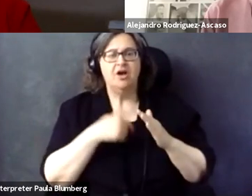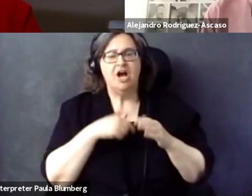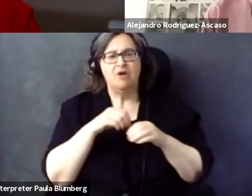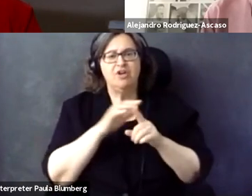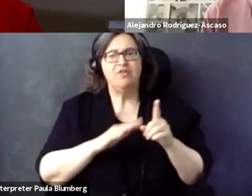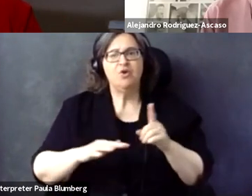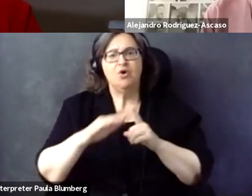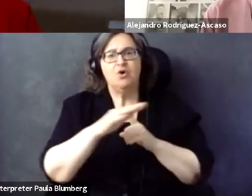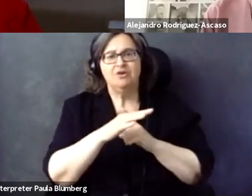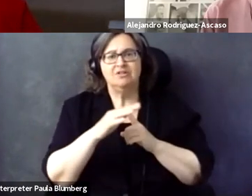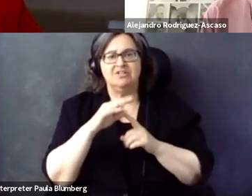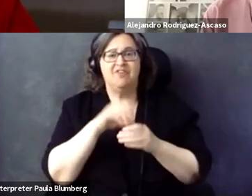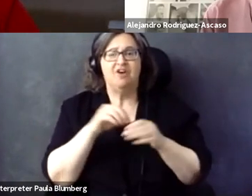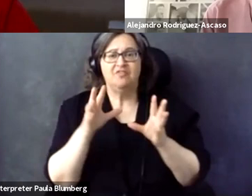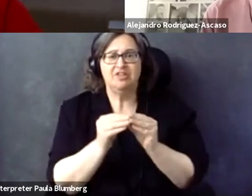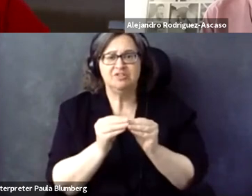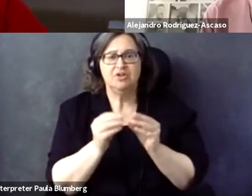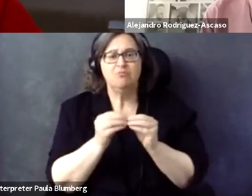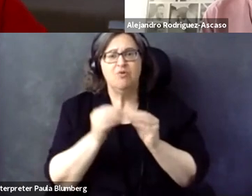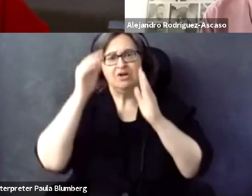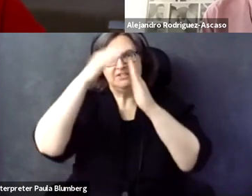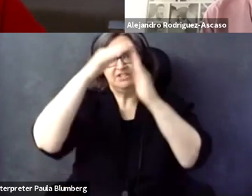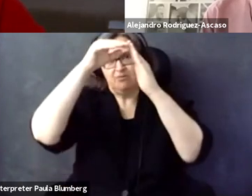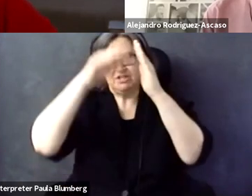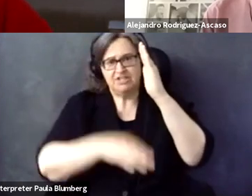it is, shall we say bottom up, Susanna? I realize